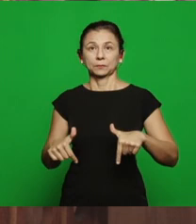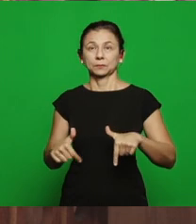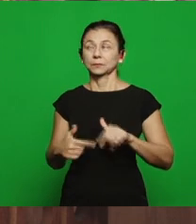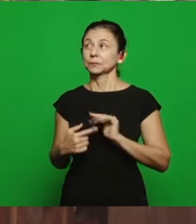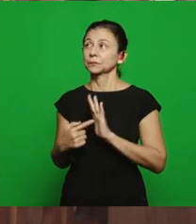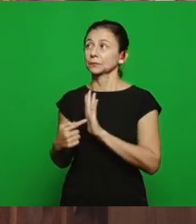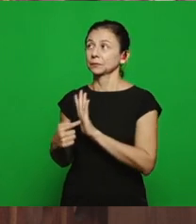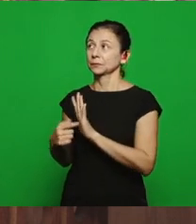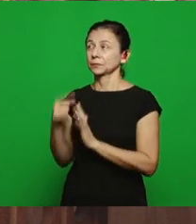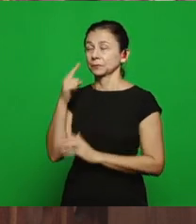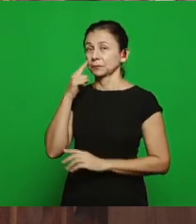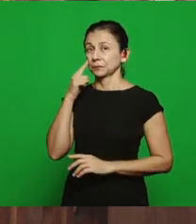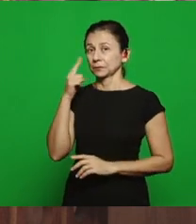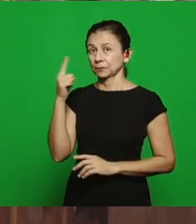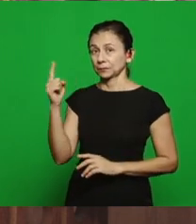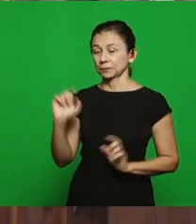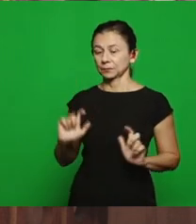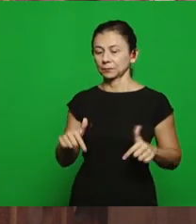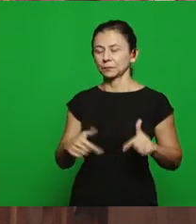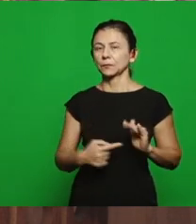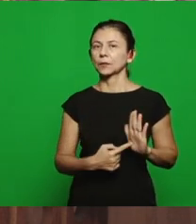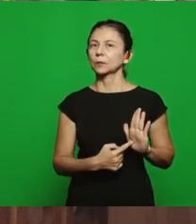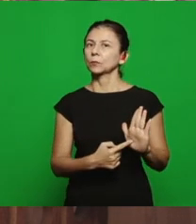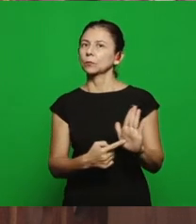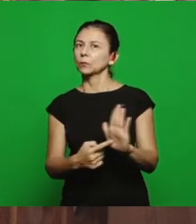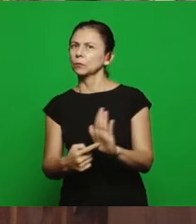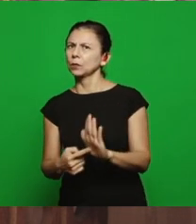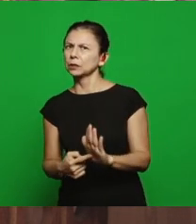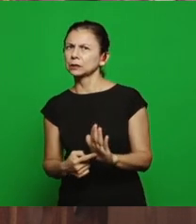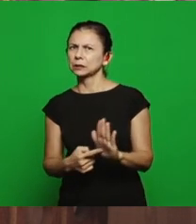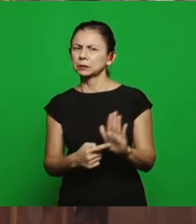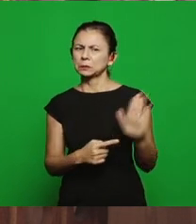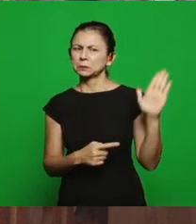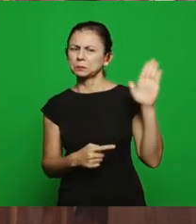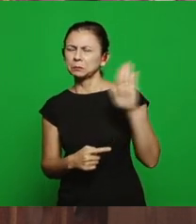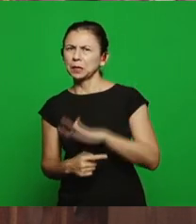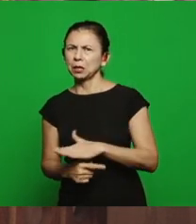speaking in the spirit of evil, which left